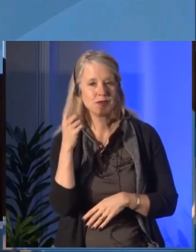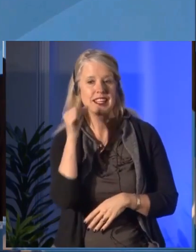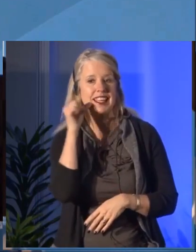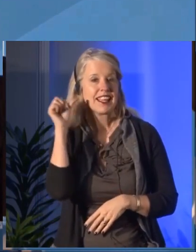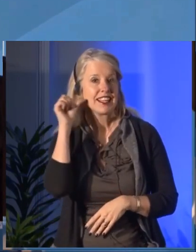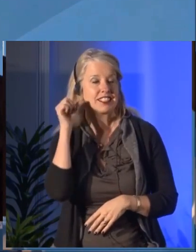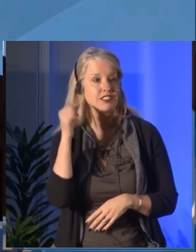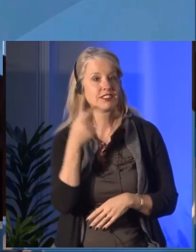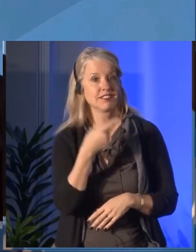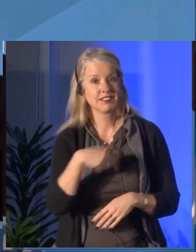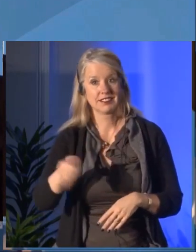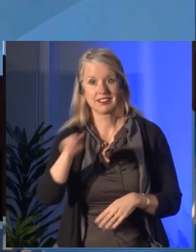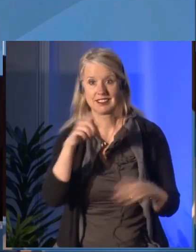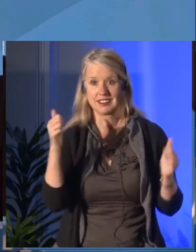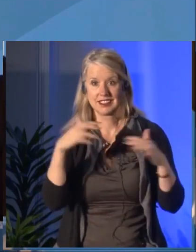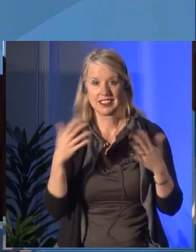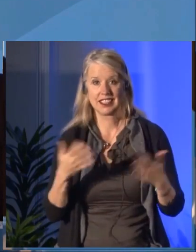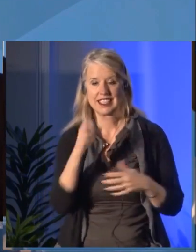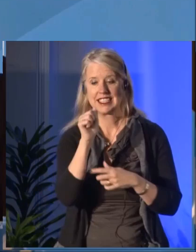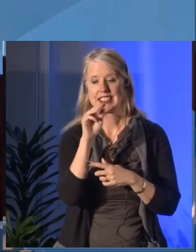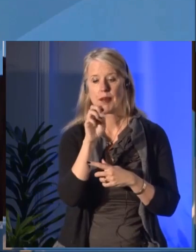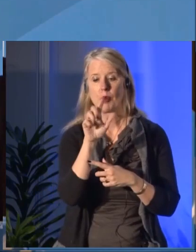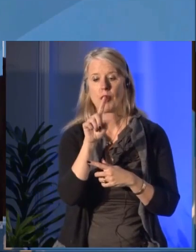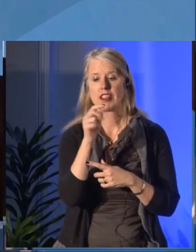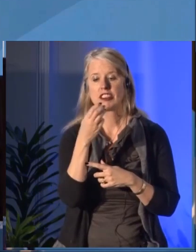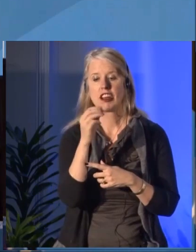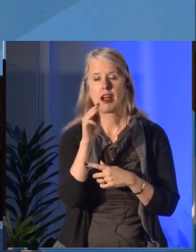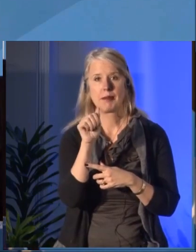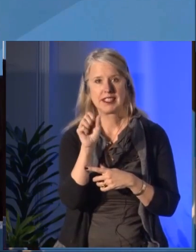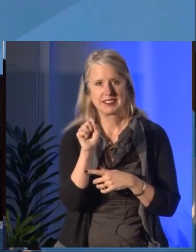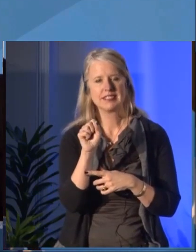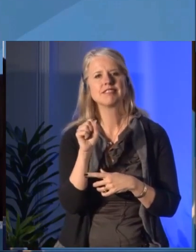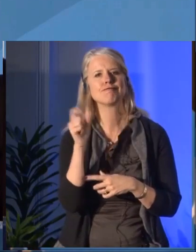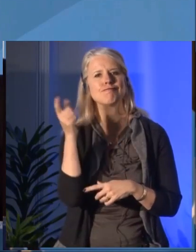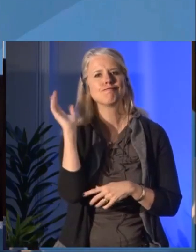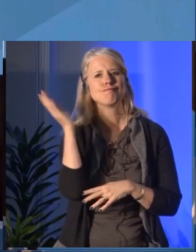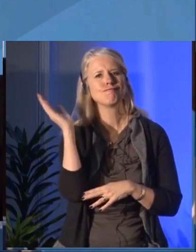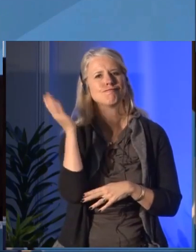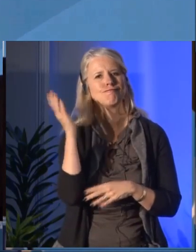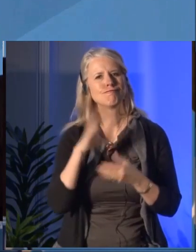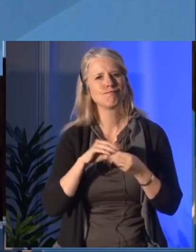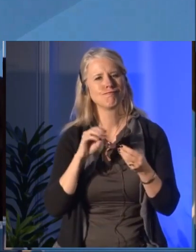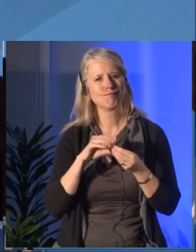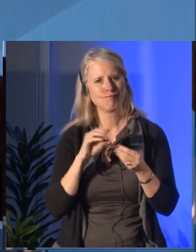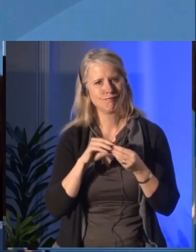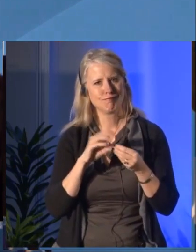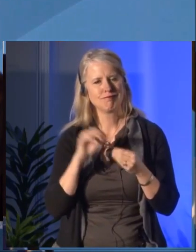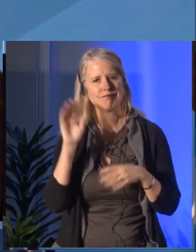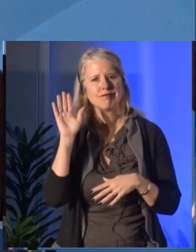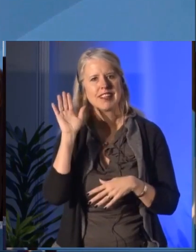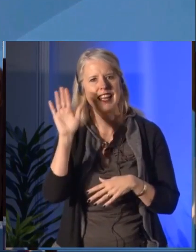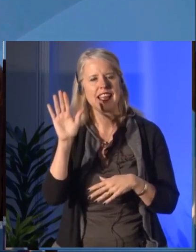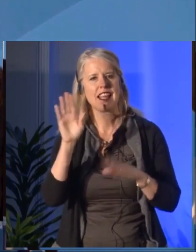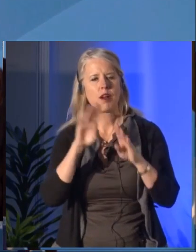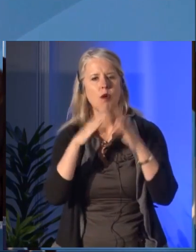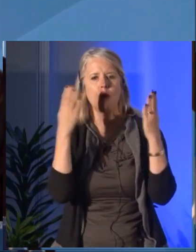And right after our meeting today he'll be presenting one of the extraordinary beaded doors created through this project.